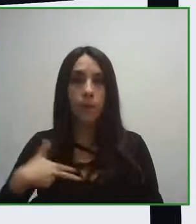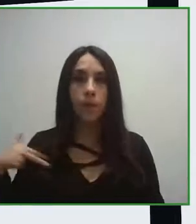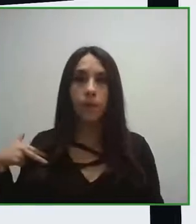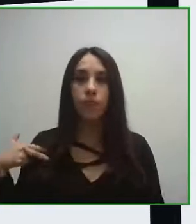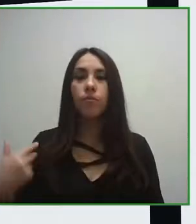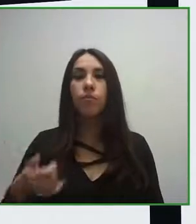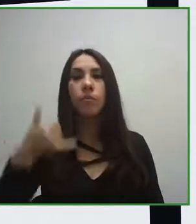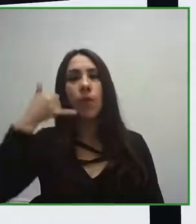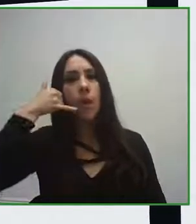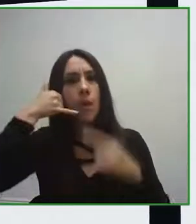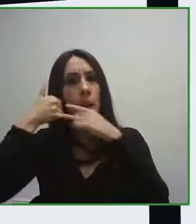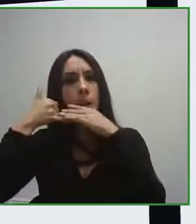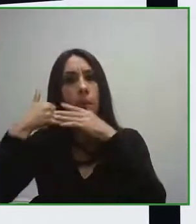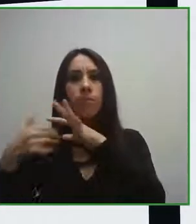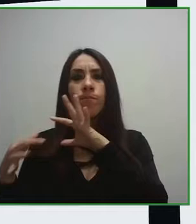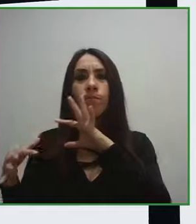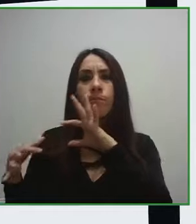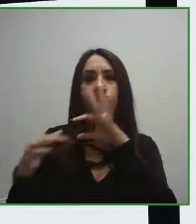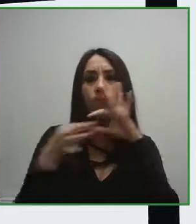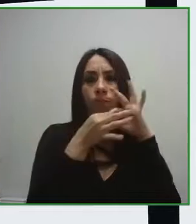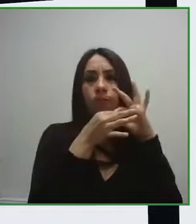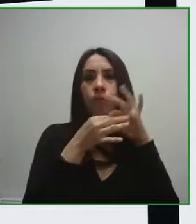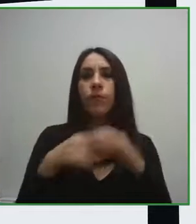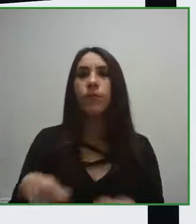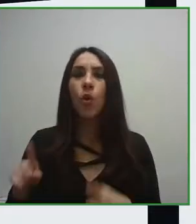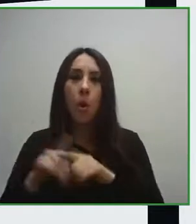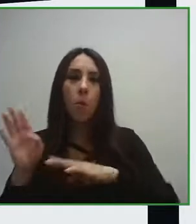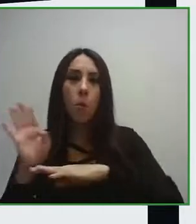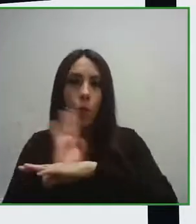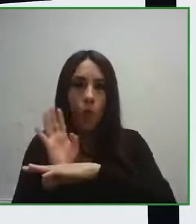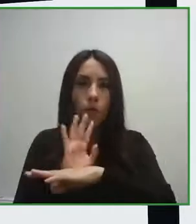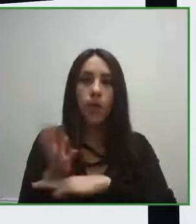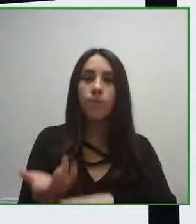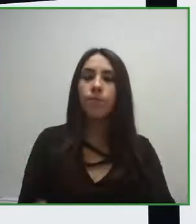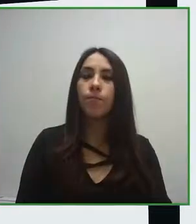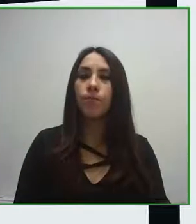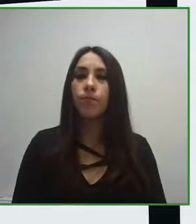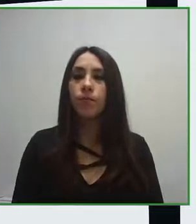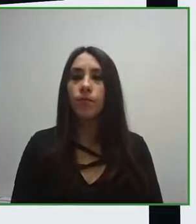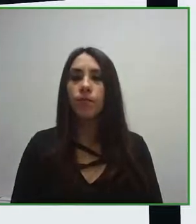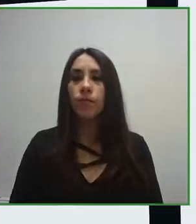reads subtitles out loud for movies and television series.